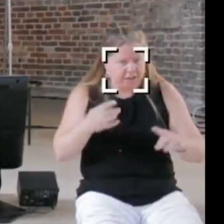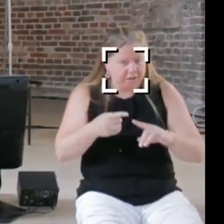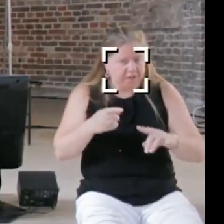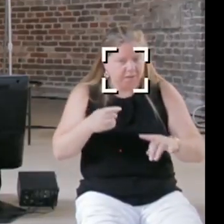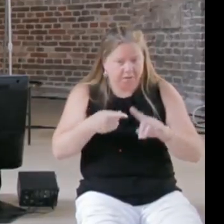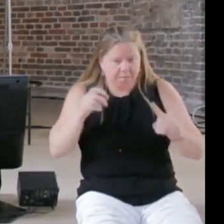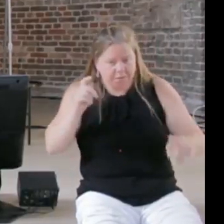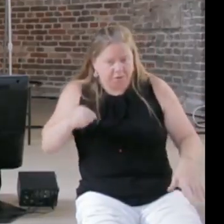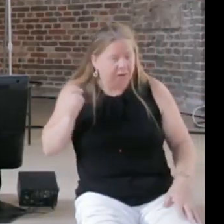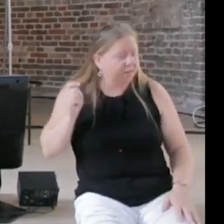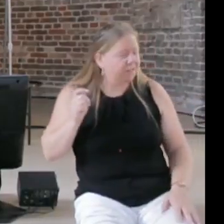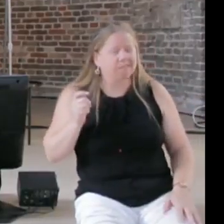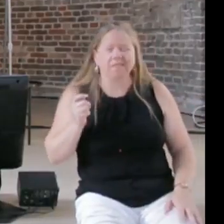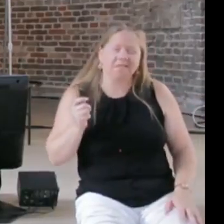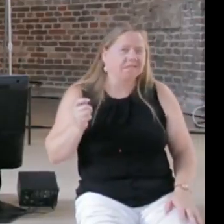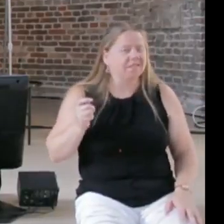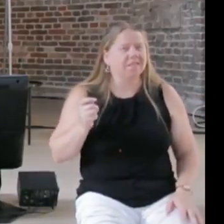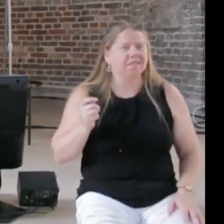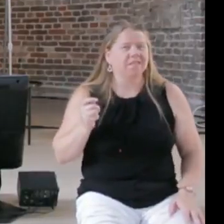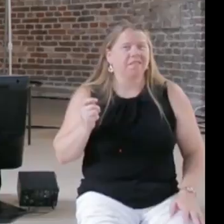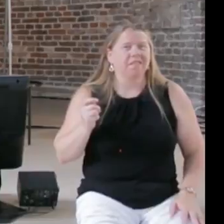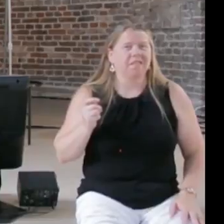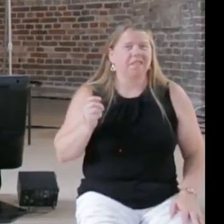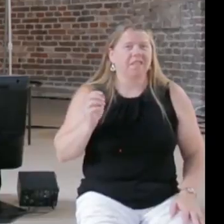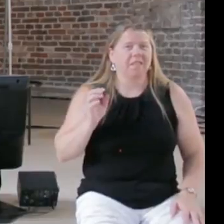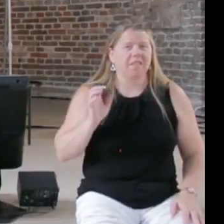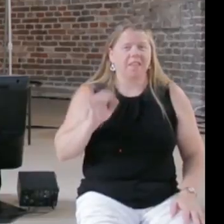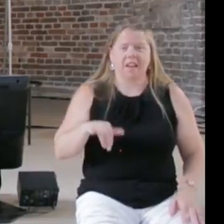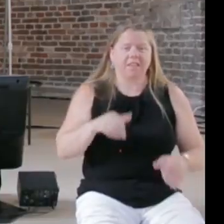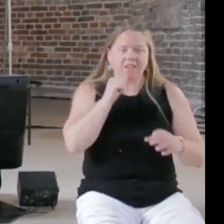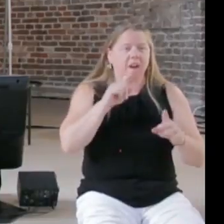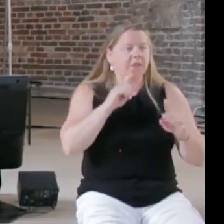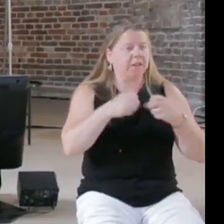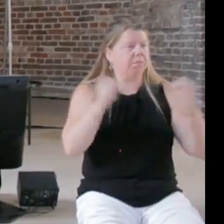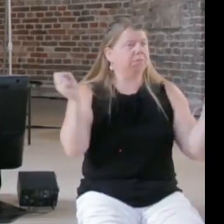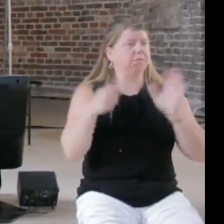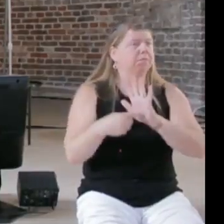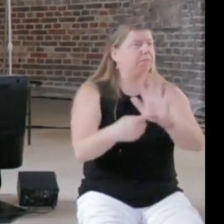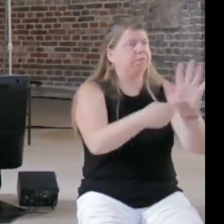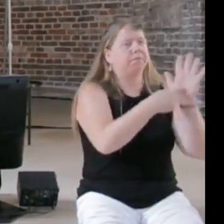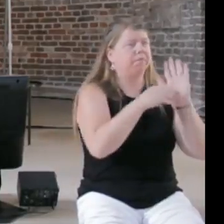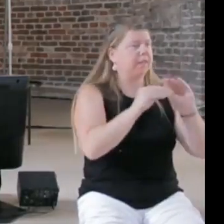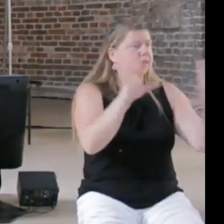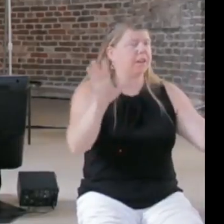that this code is not disclosed, this data is not disclosed, and there's no technology that is gonna change this.